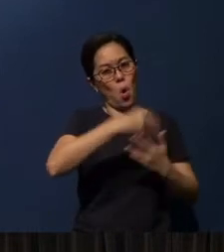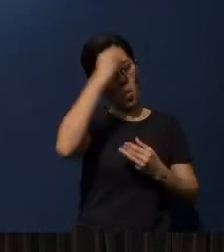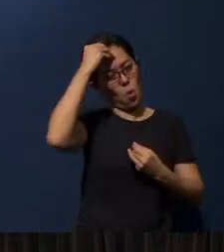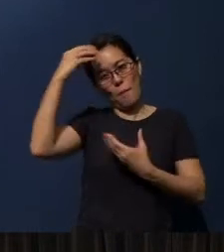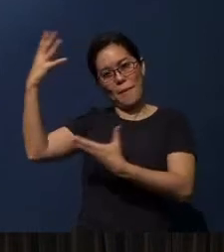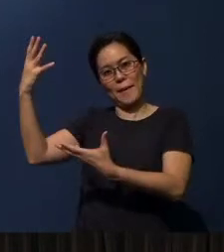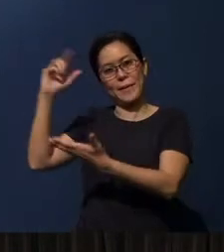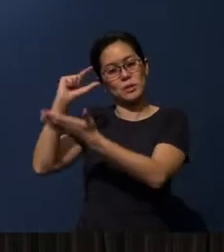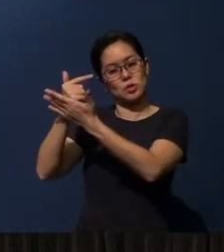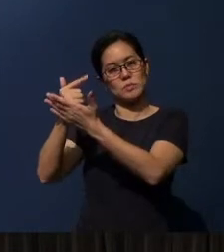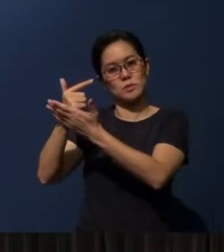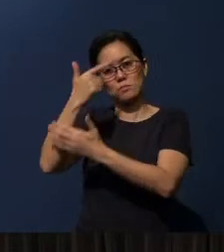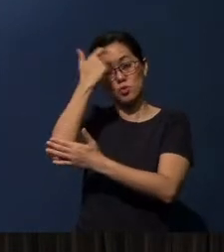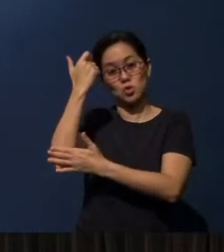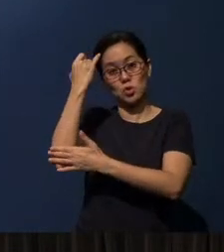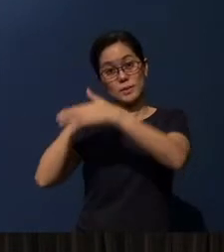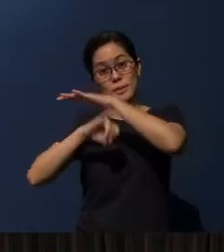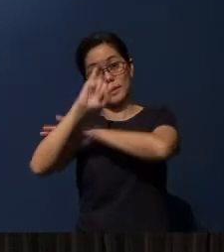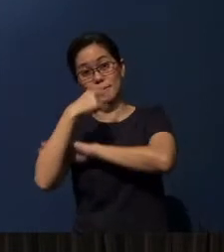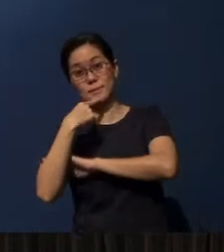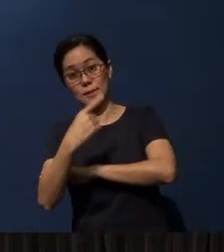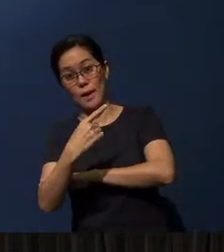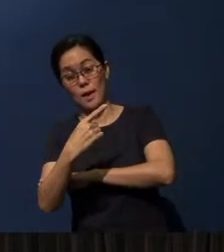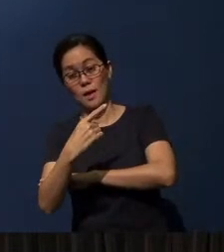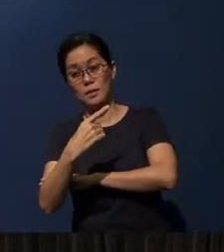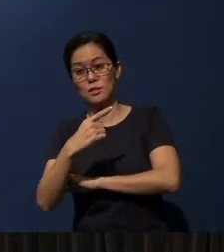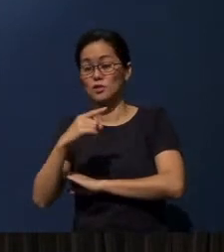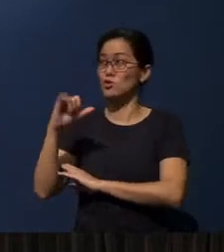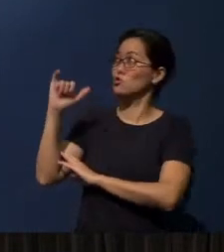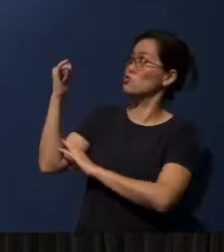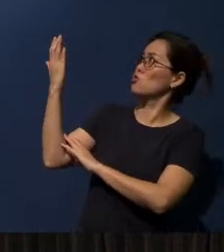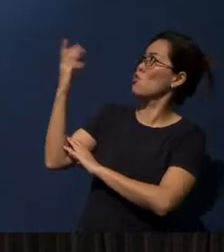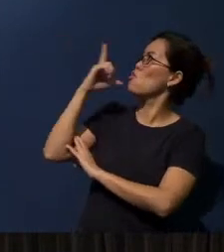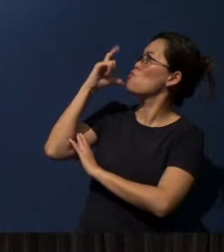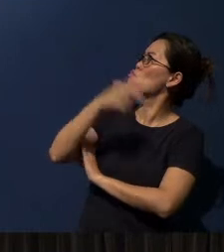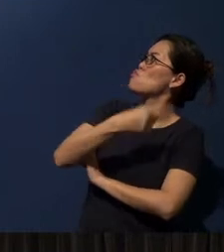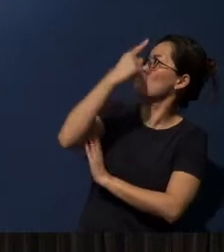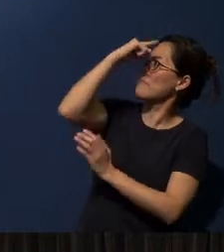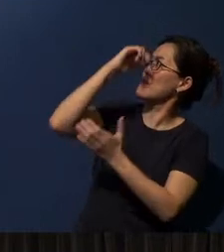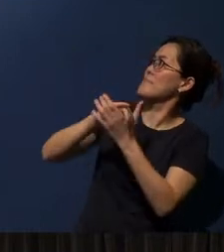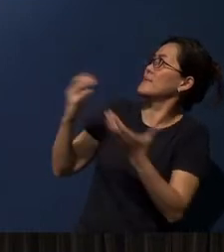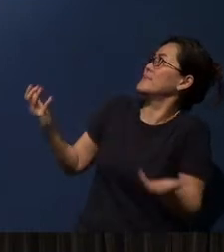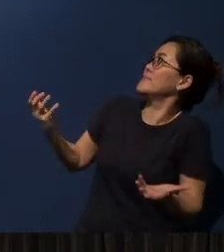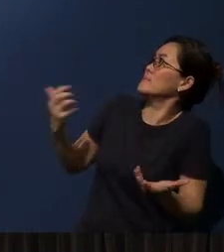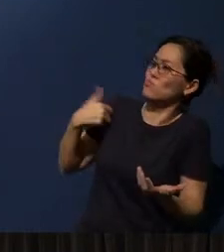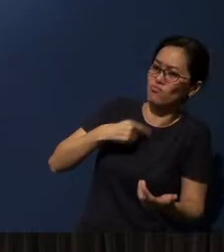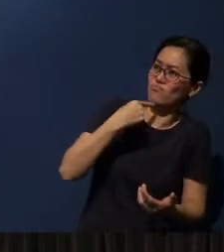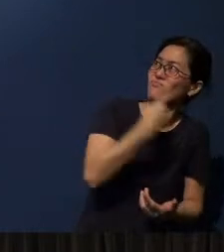For Isaiah says, “Lord, who has believed our report?”